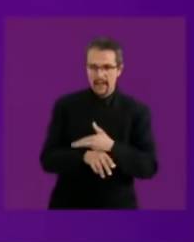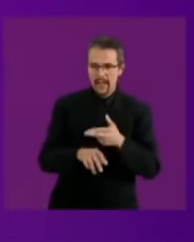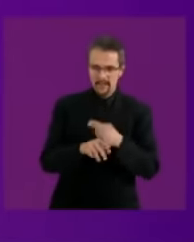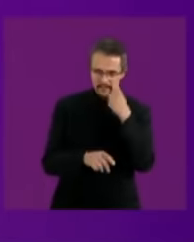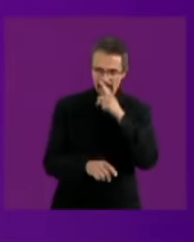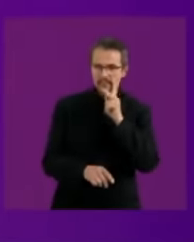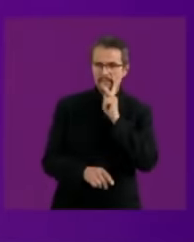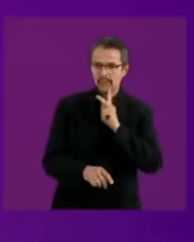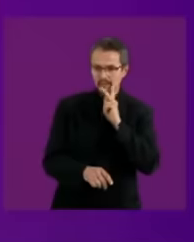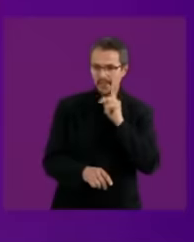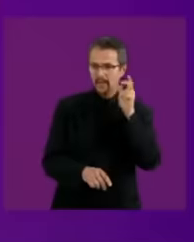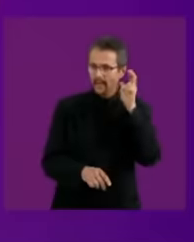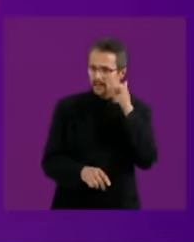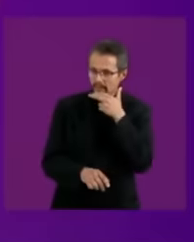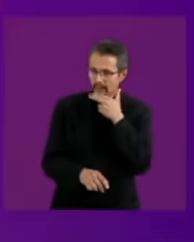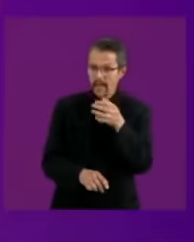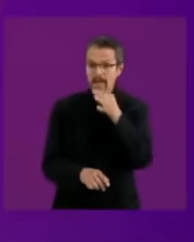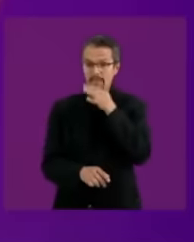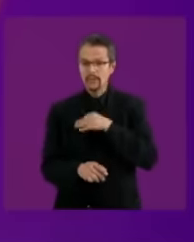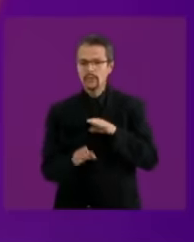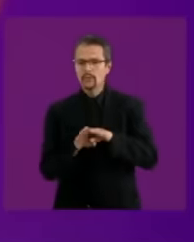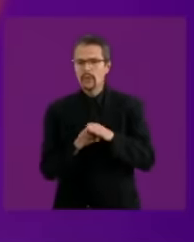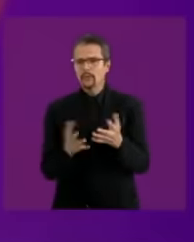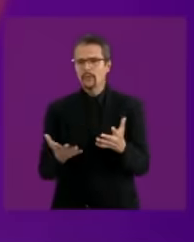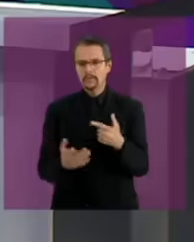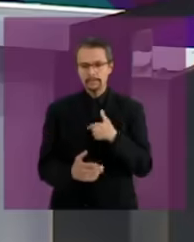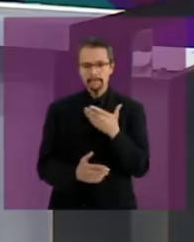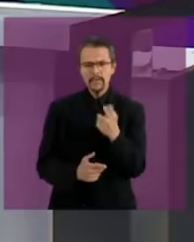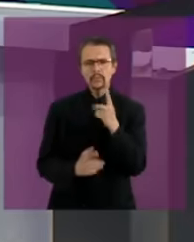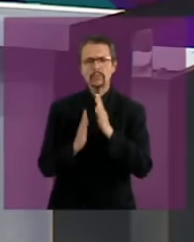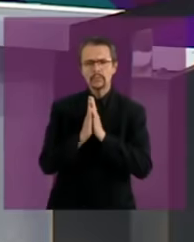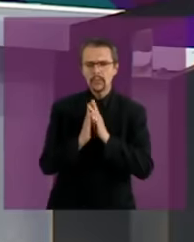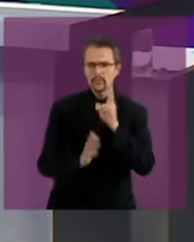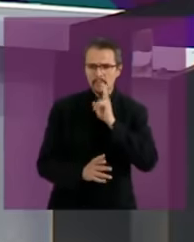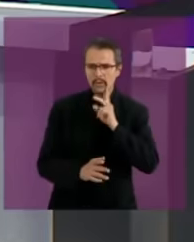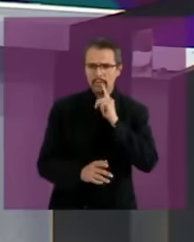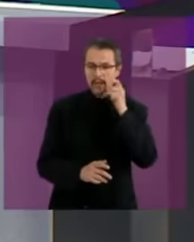that is the one of them I'm going to ask you to confirm the cabin and don't worry,